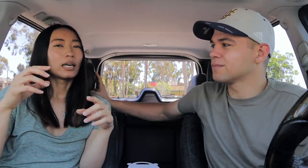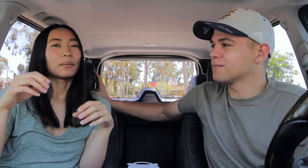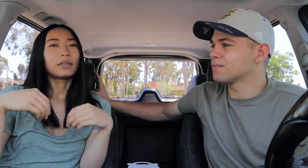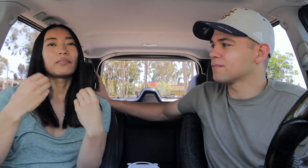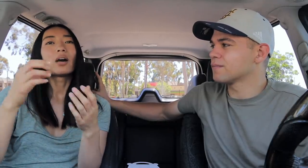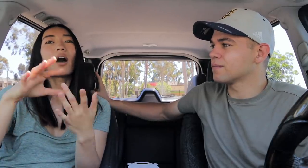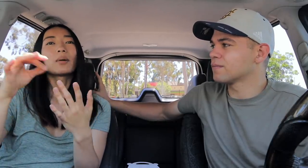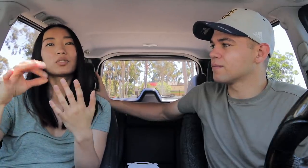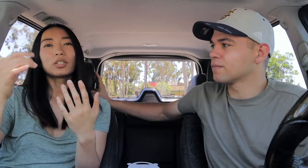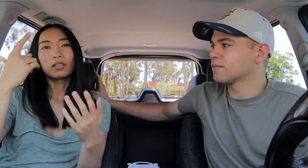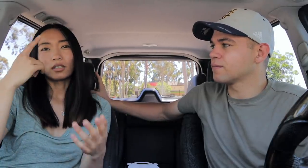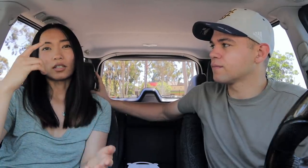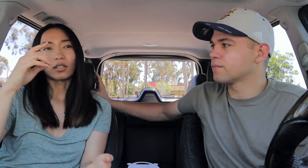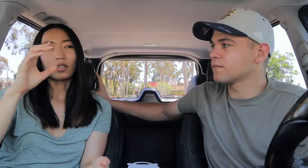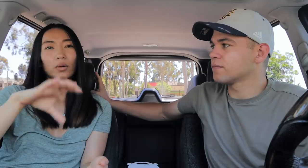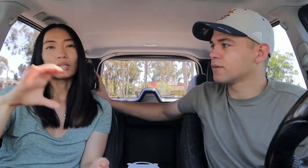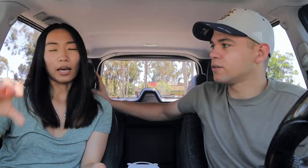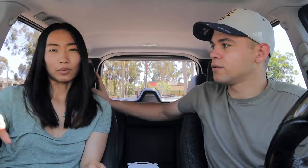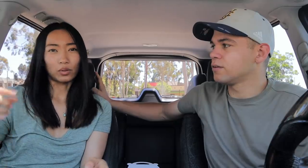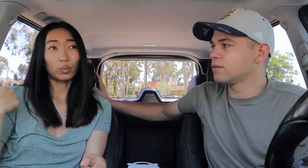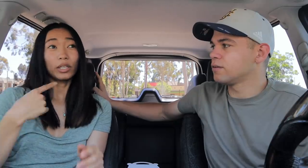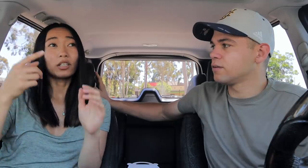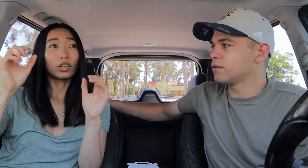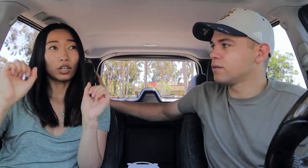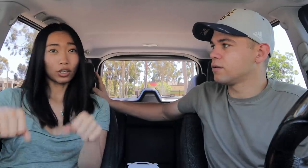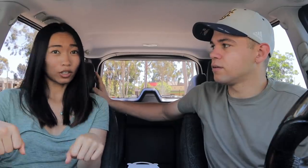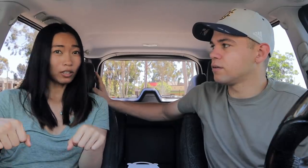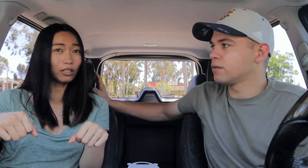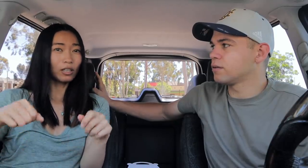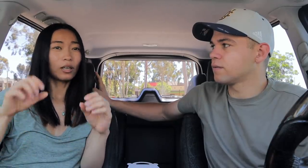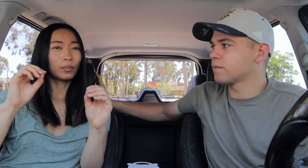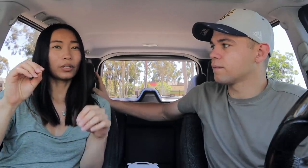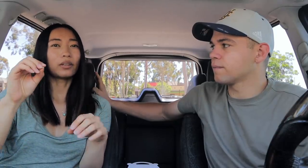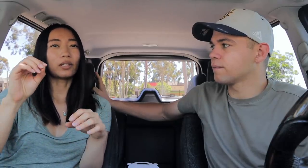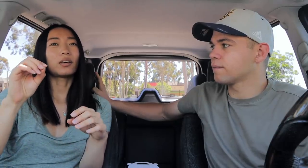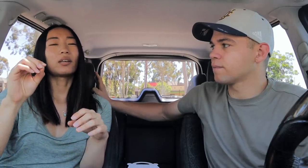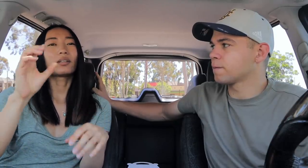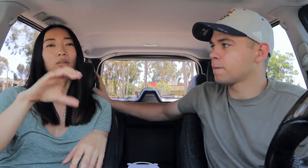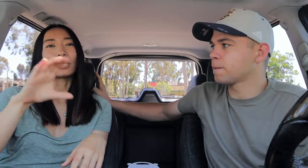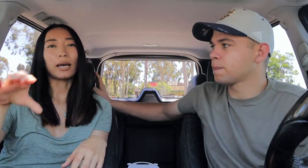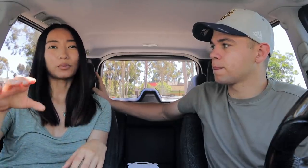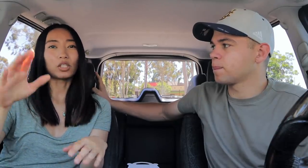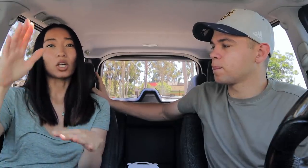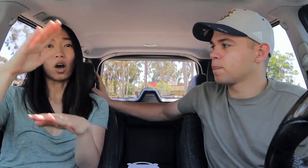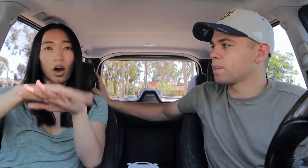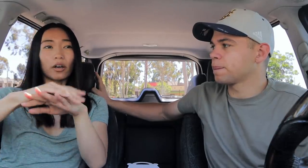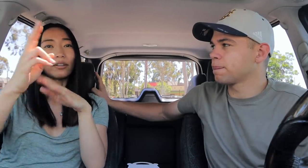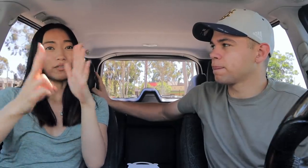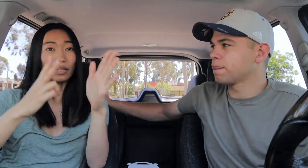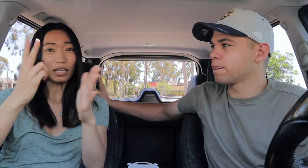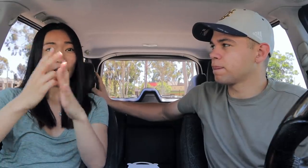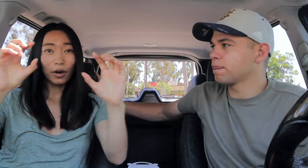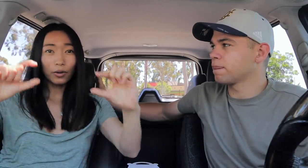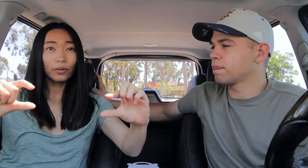give the option to closed caption. We could put the closed captions on the video